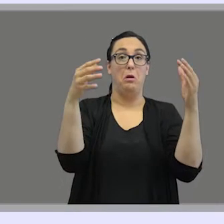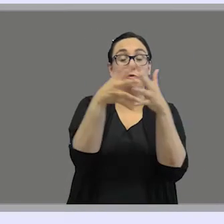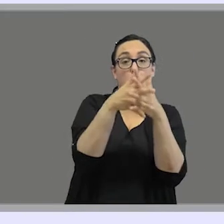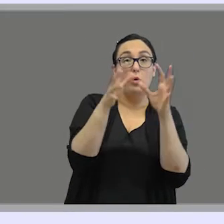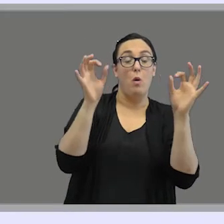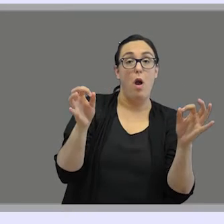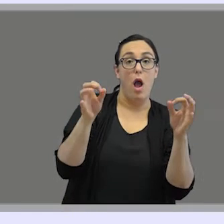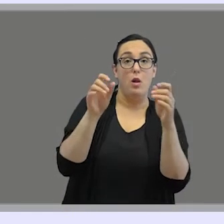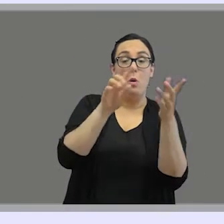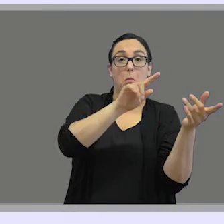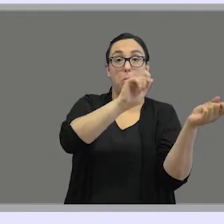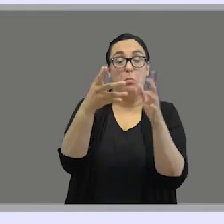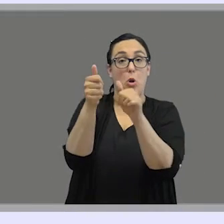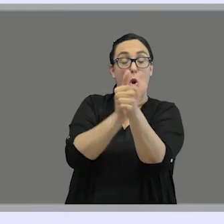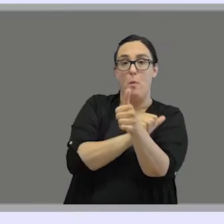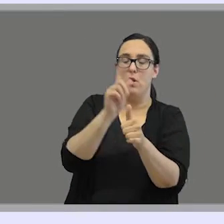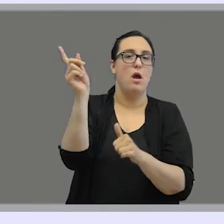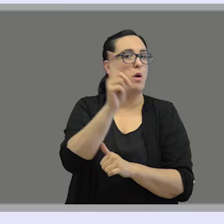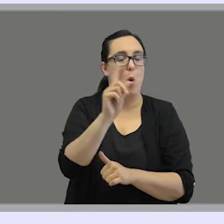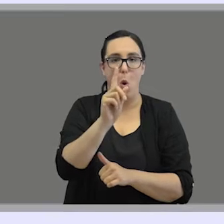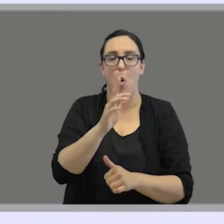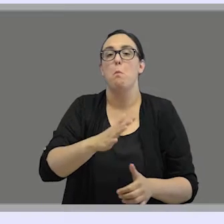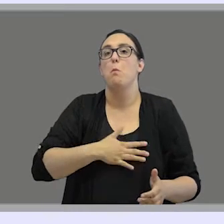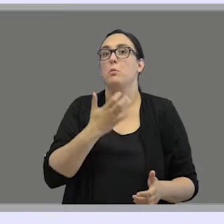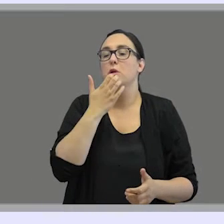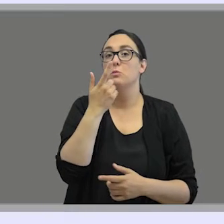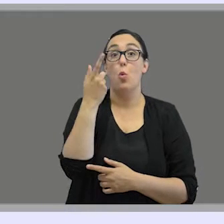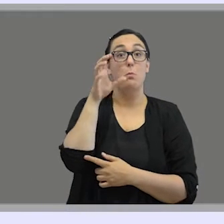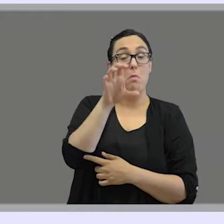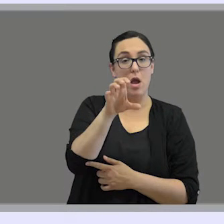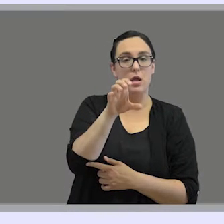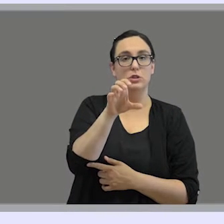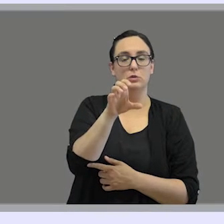Sometimes we find more that one sign language within a country